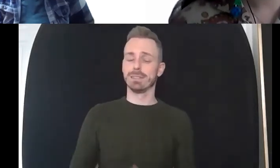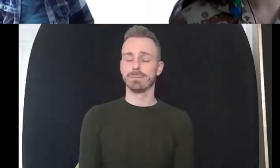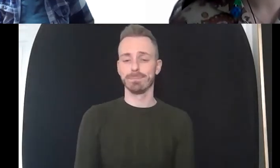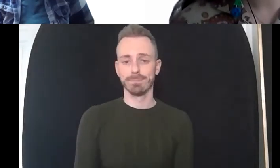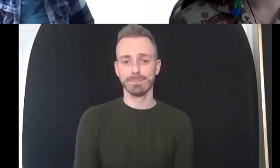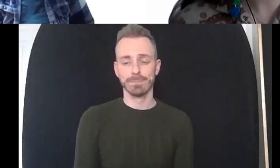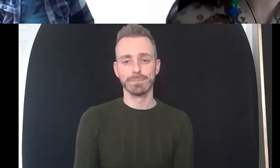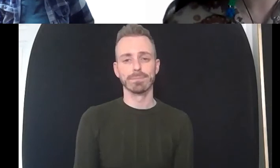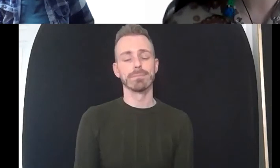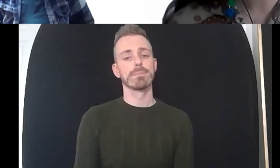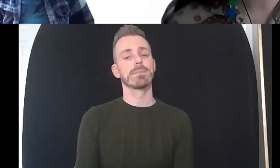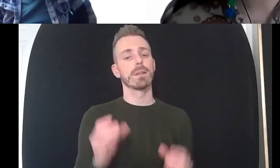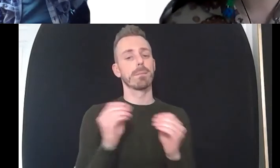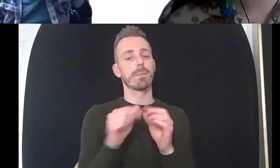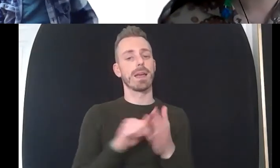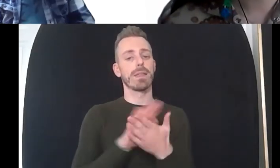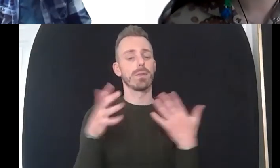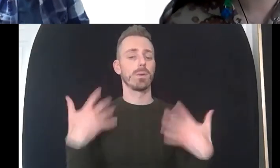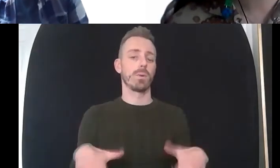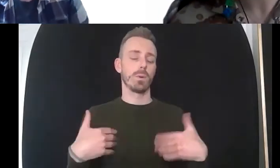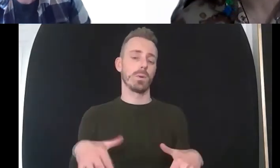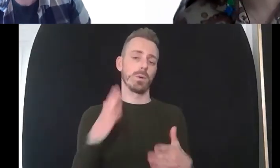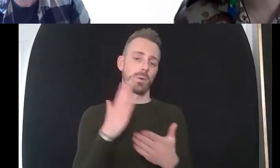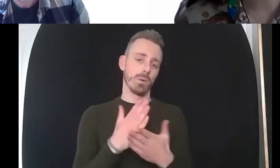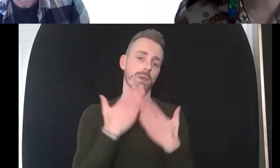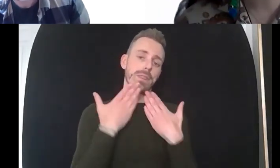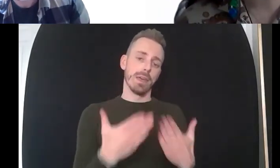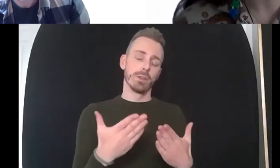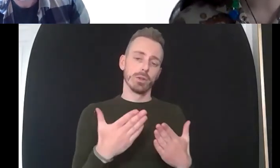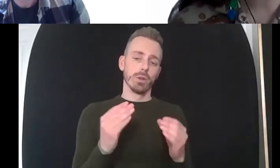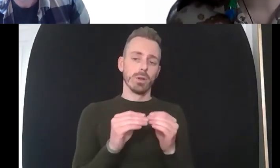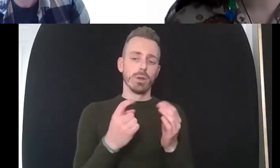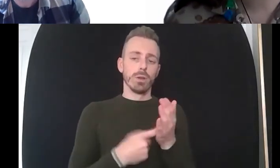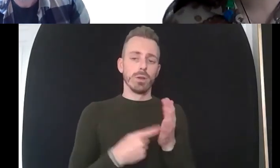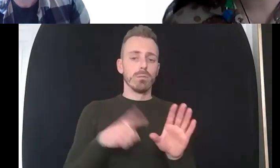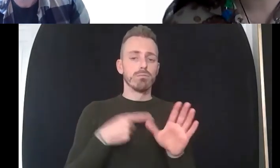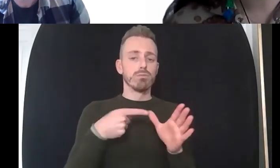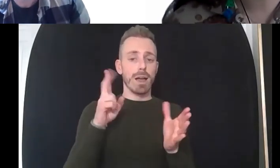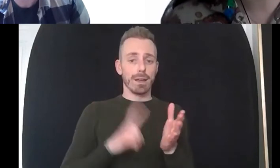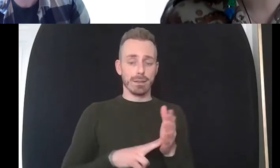okay that's great thank you brian um that actually concludes us right on time um unfortunately we